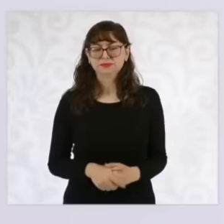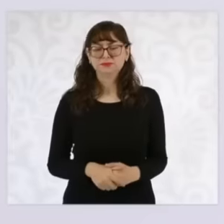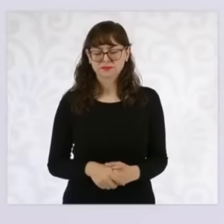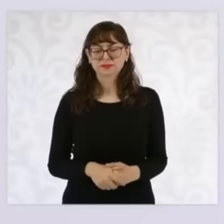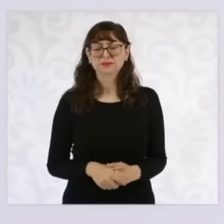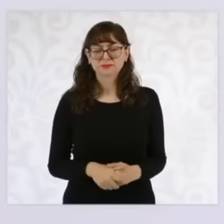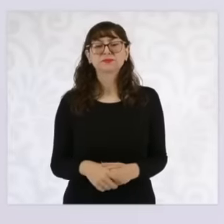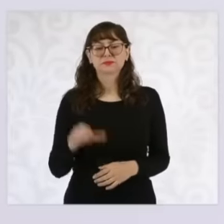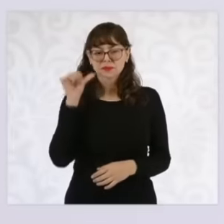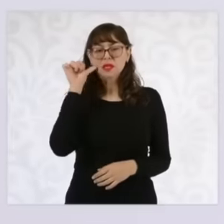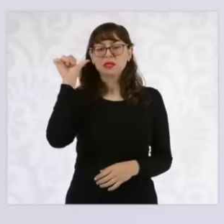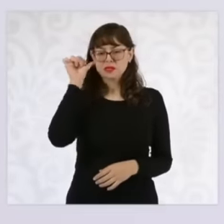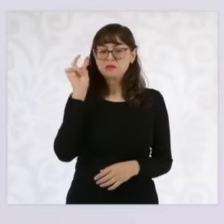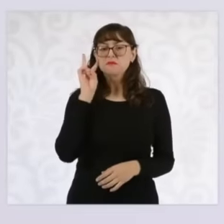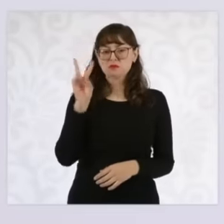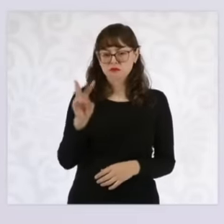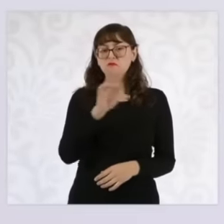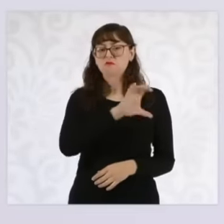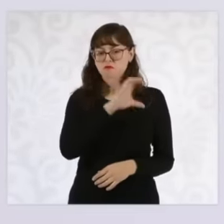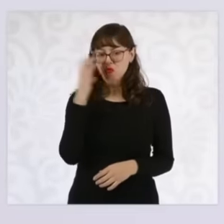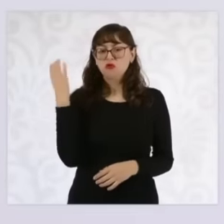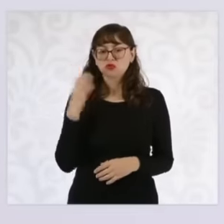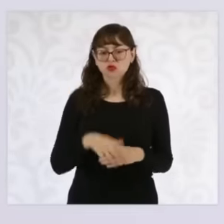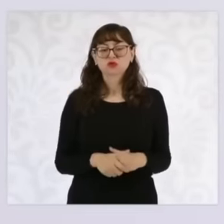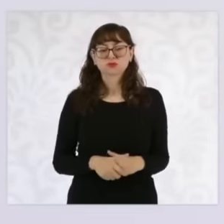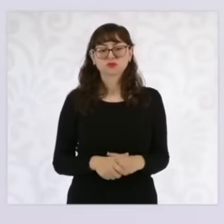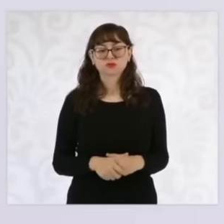on social media and I asked her, then